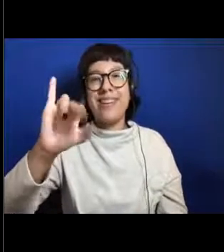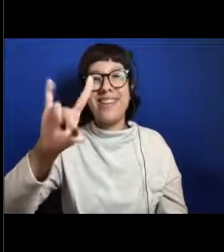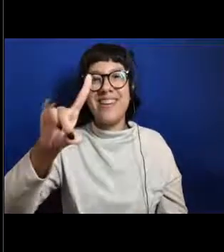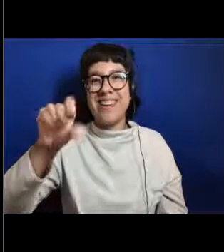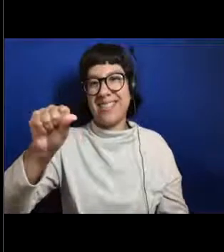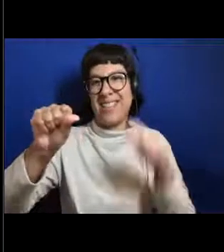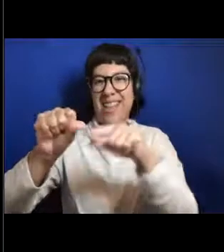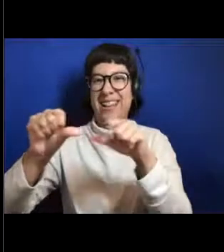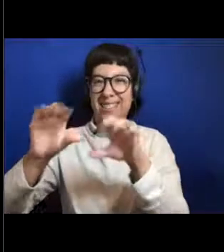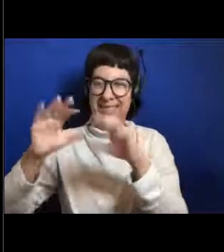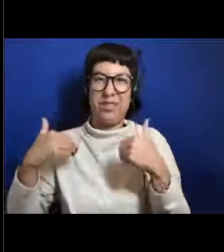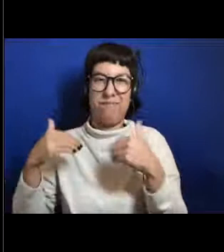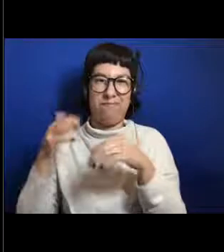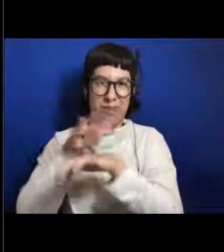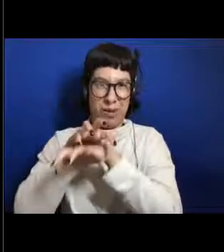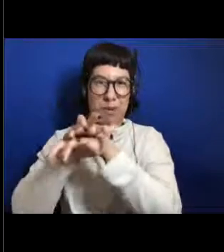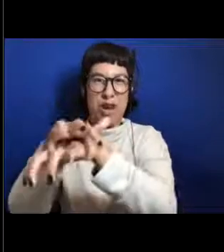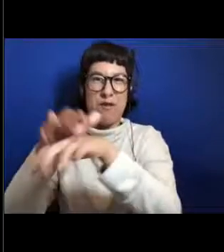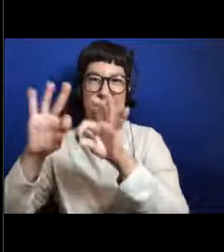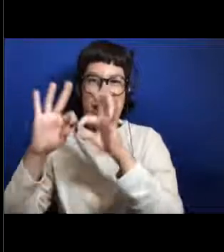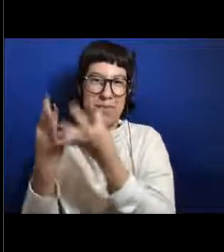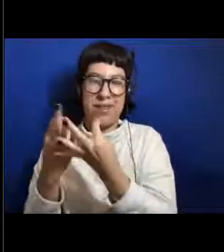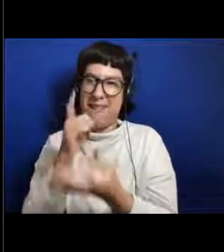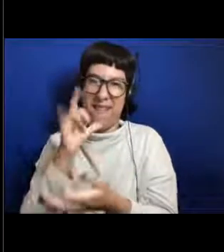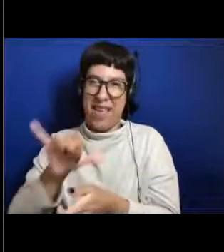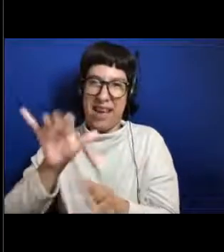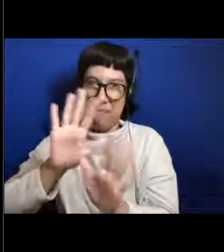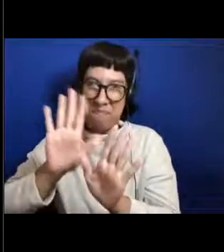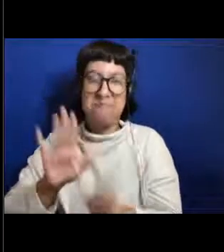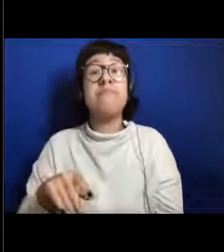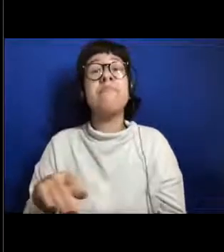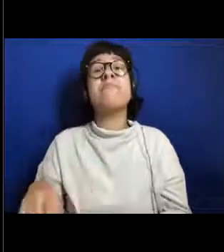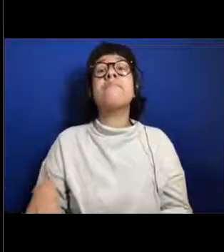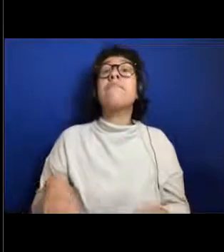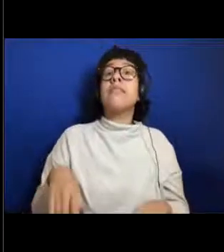but they're pretty similar. So they come in a range of sizes.